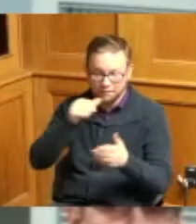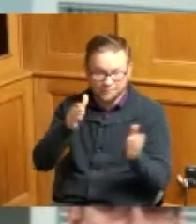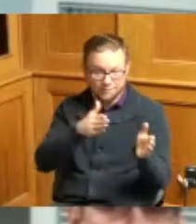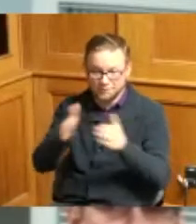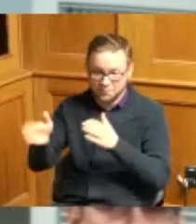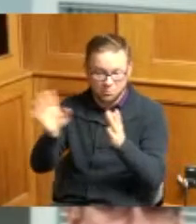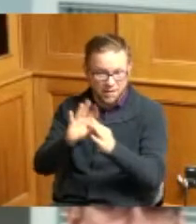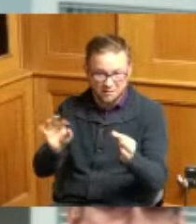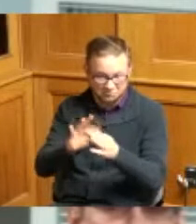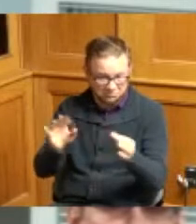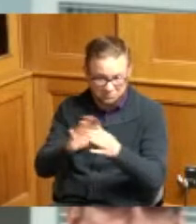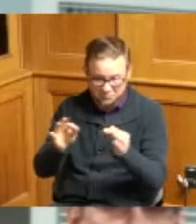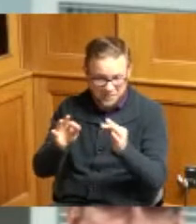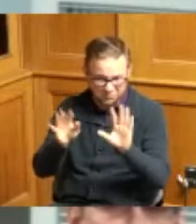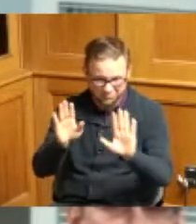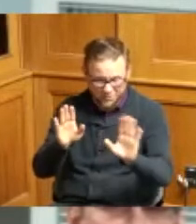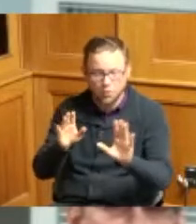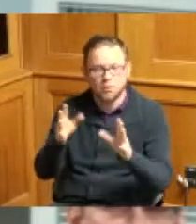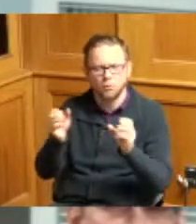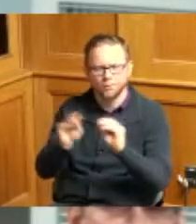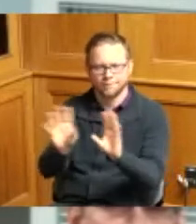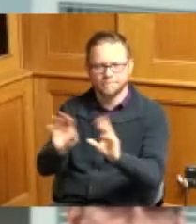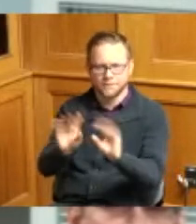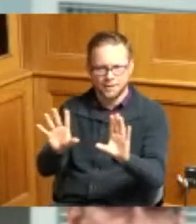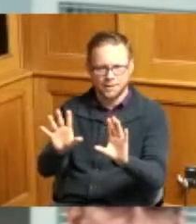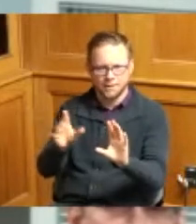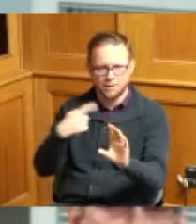necessarily but just we wanted to clarify that because we know the Board received a